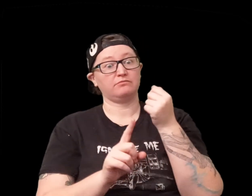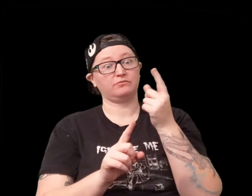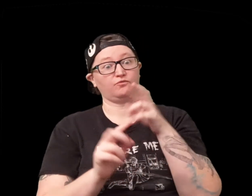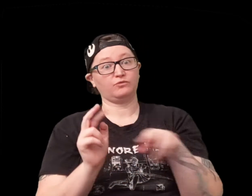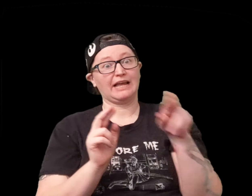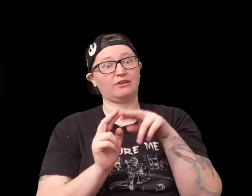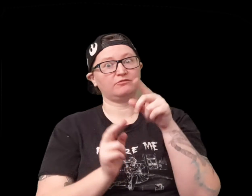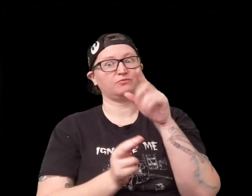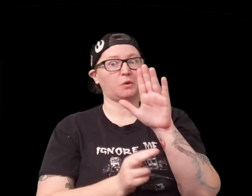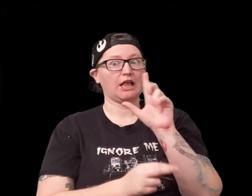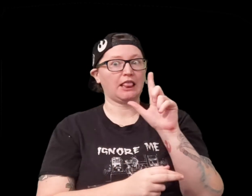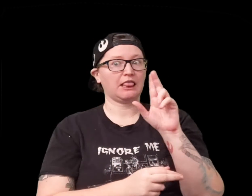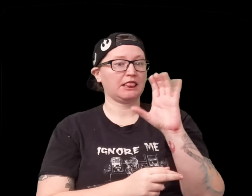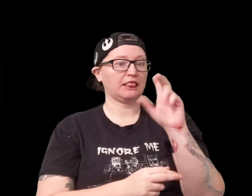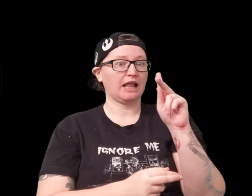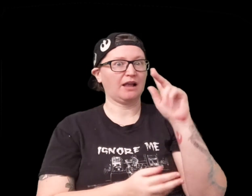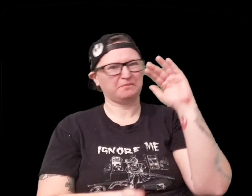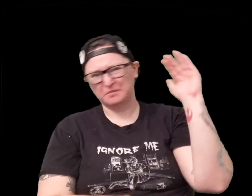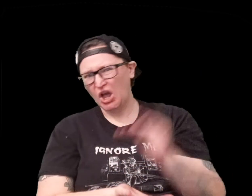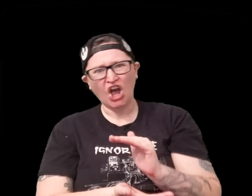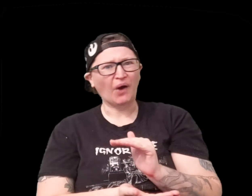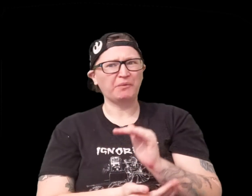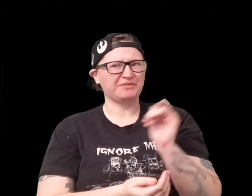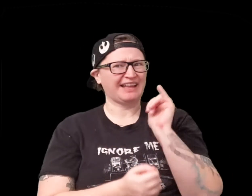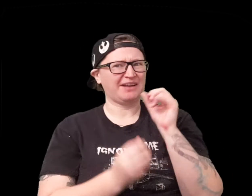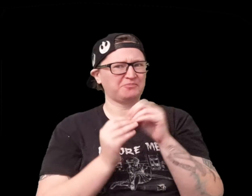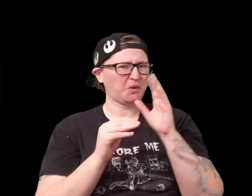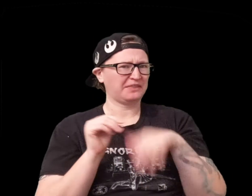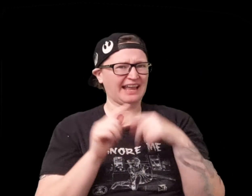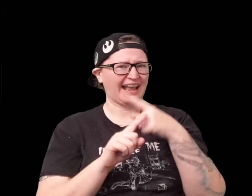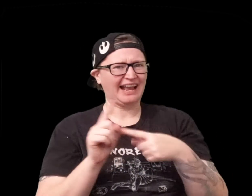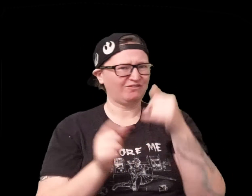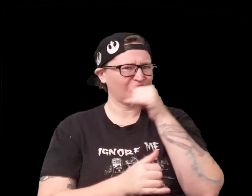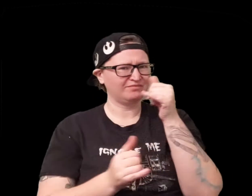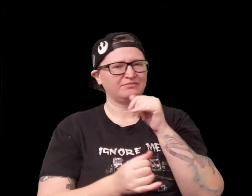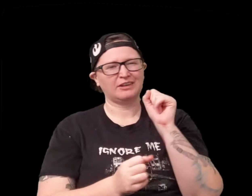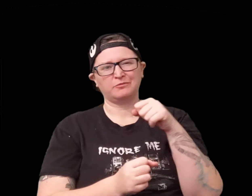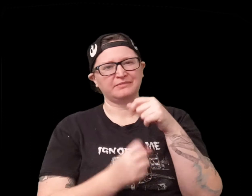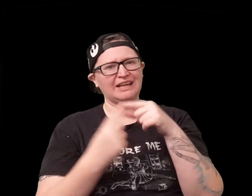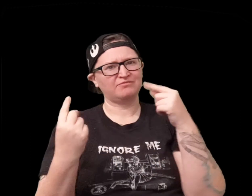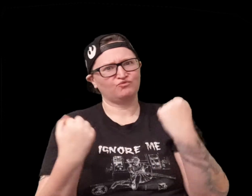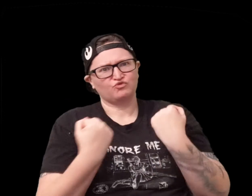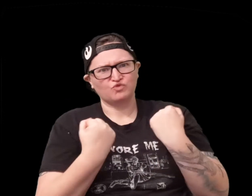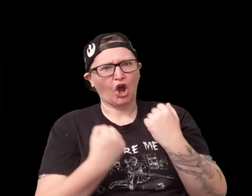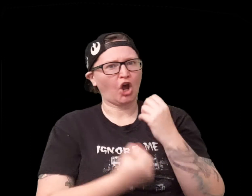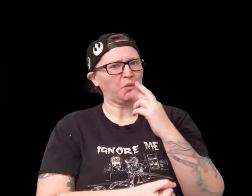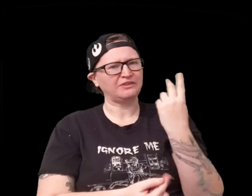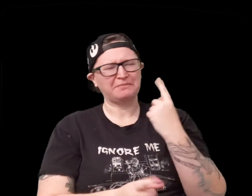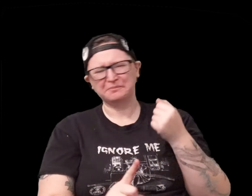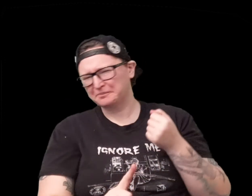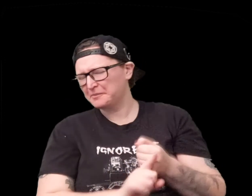is with one round your luck can go way down like more than half which you know you might be